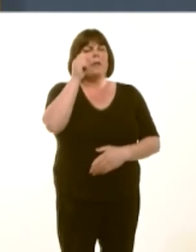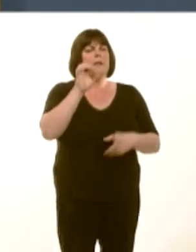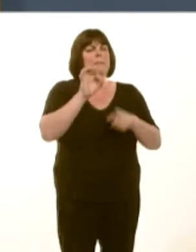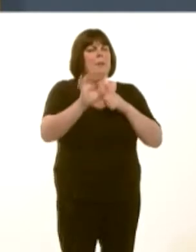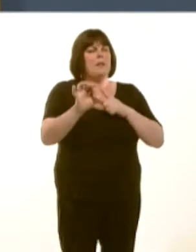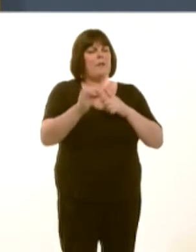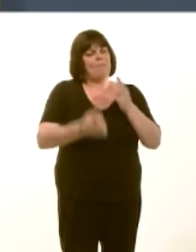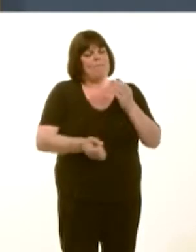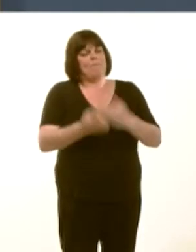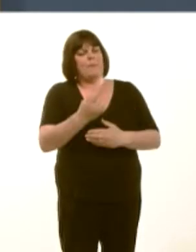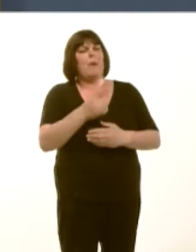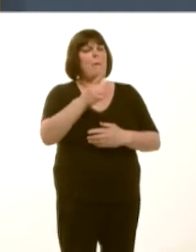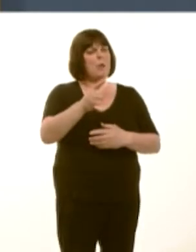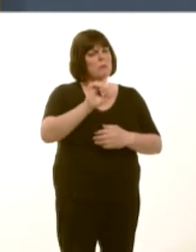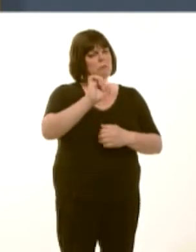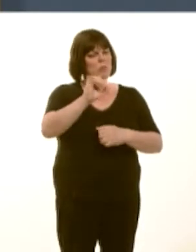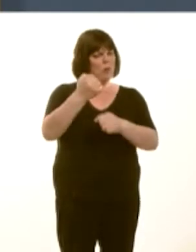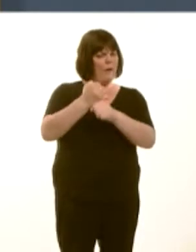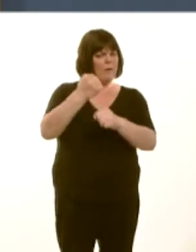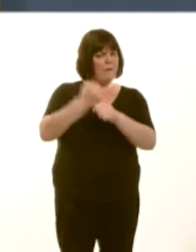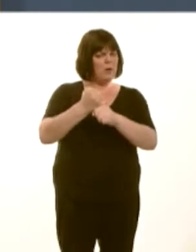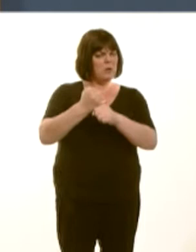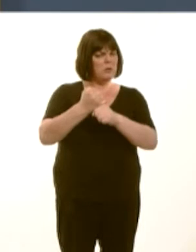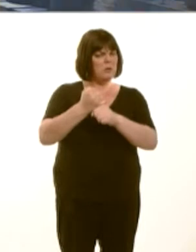of your Government with your counterparts in Westminster?